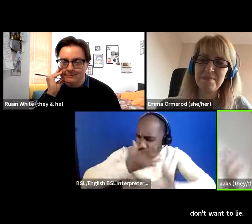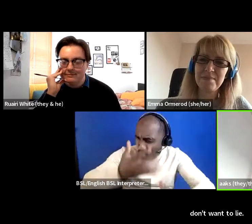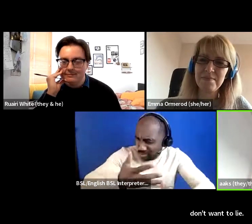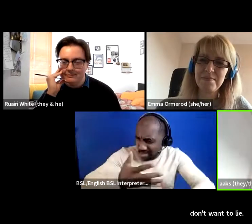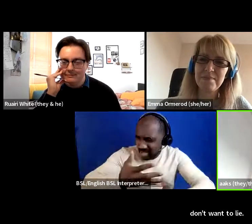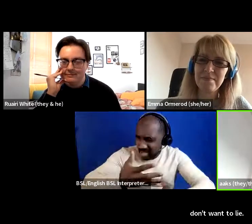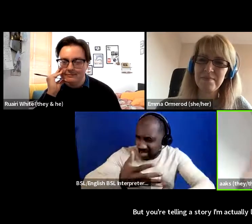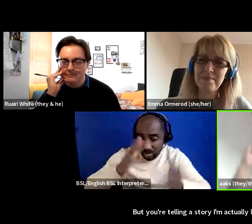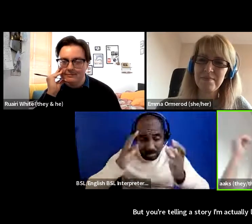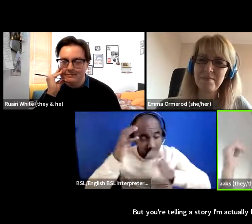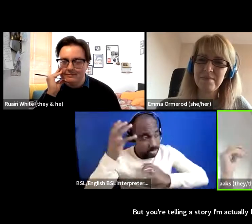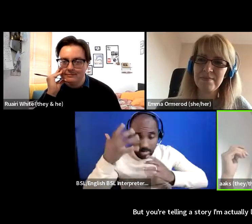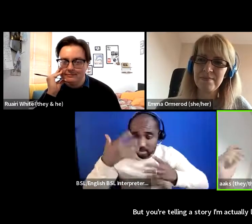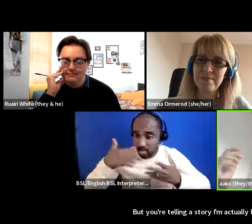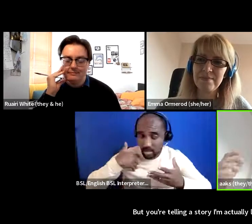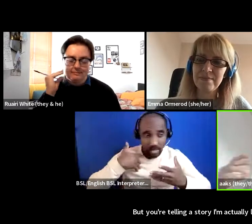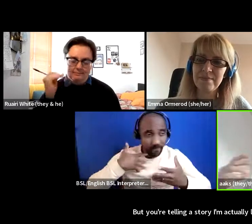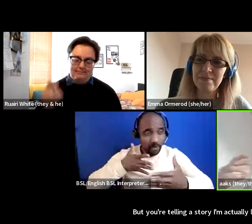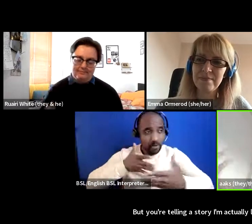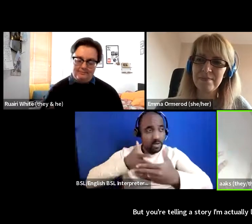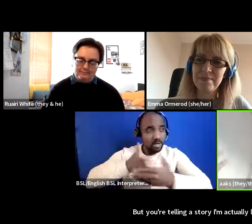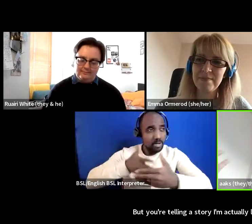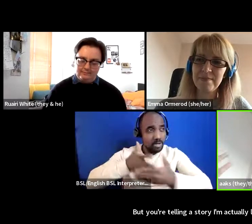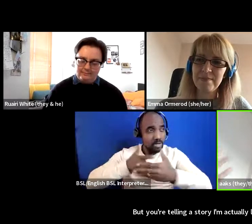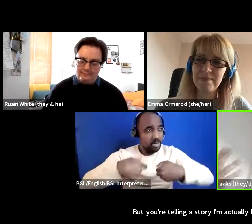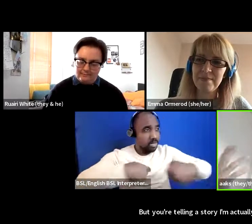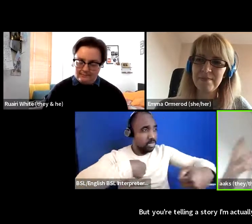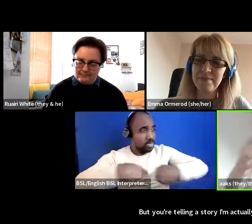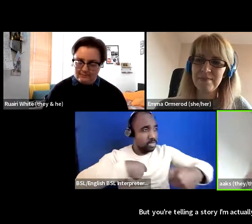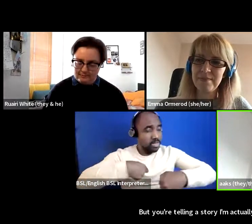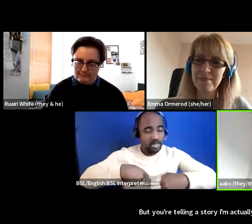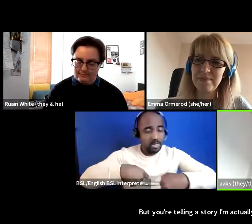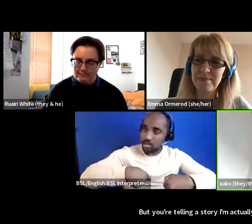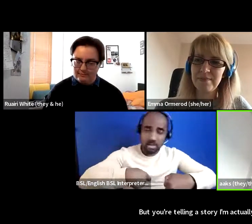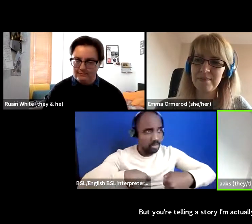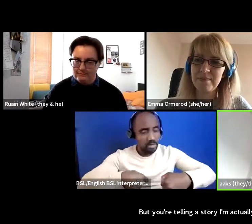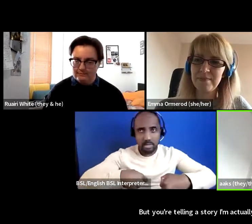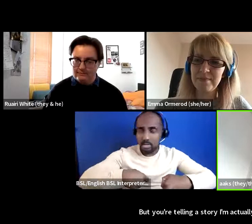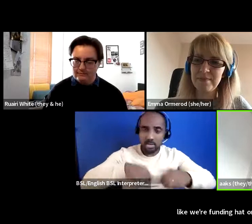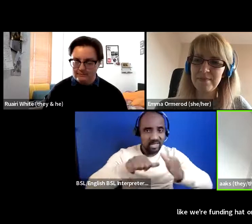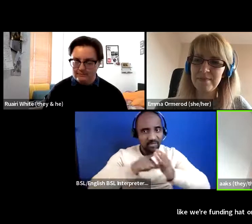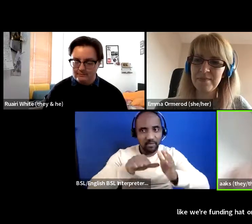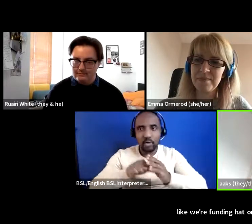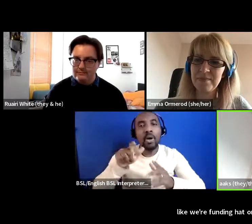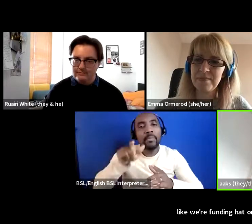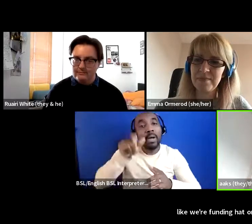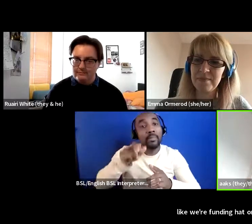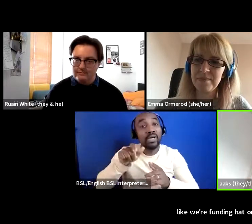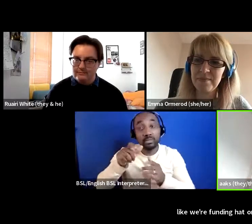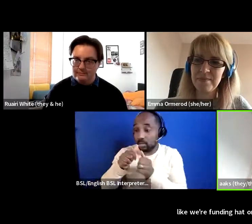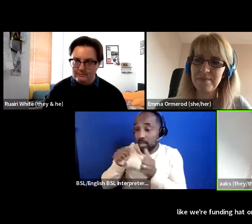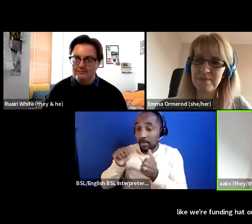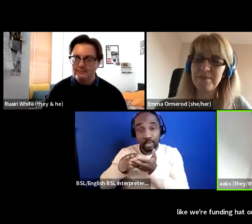like with my funding hat on like as a person that gives out funding it's all about a story right